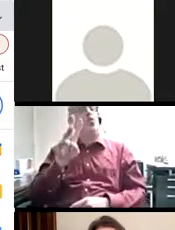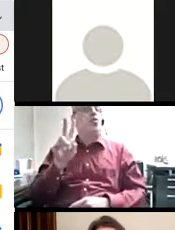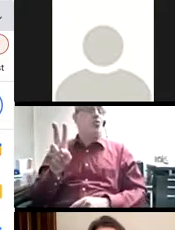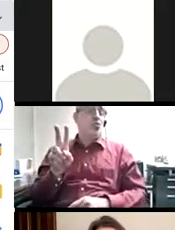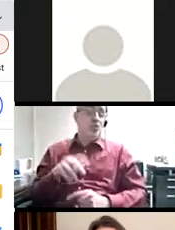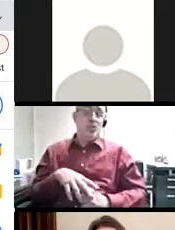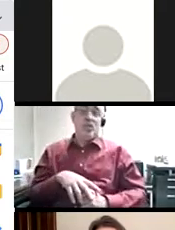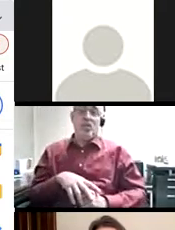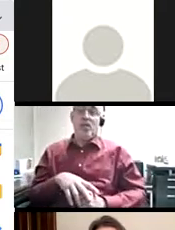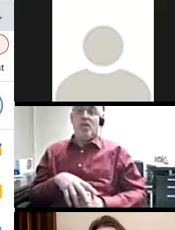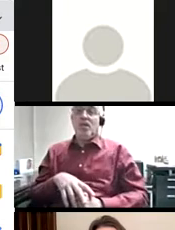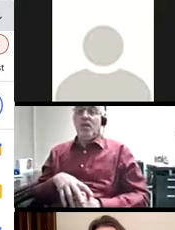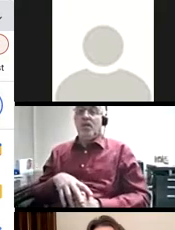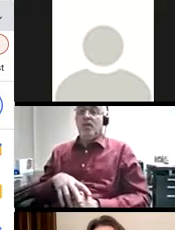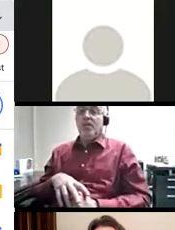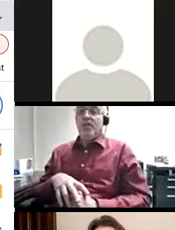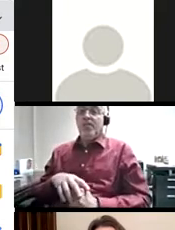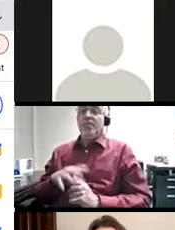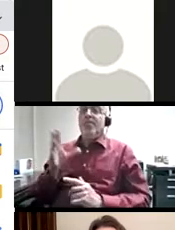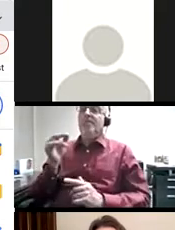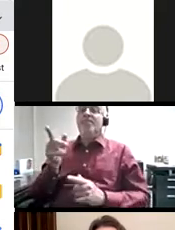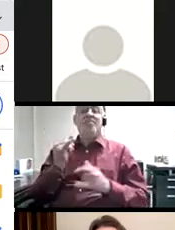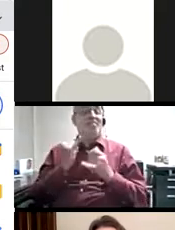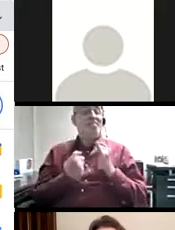This is in relationship to a project that we're doing with the Kupperberg Holocaust Center